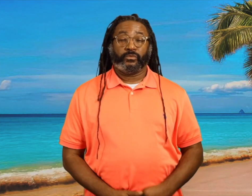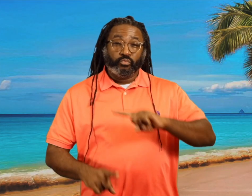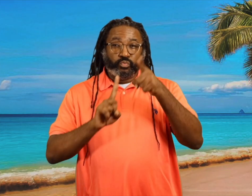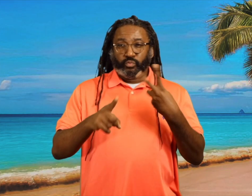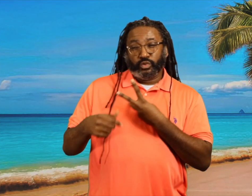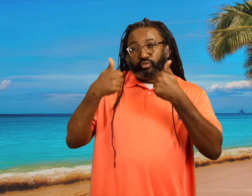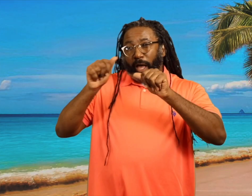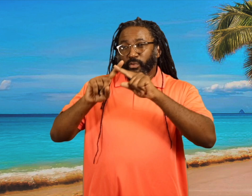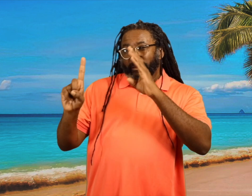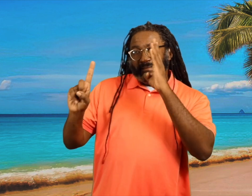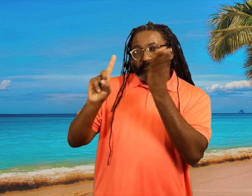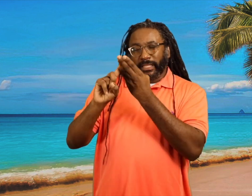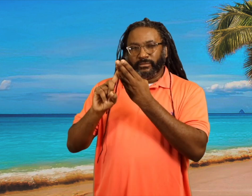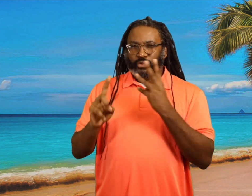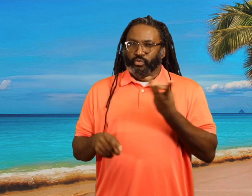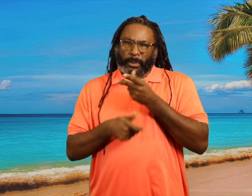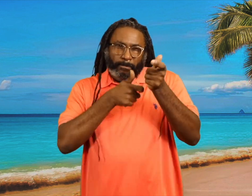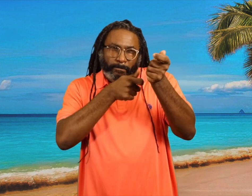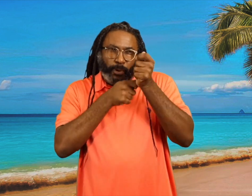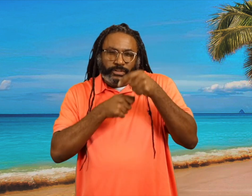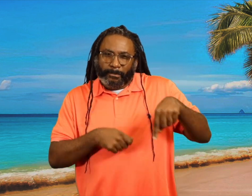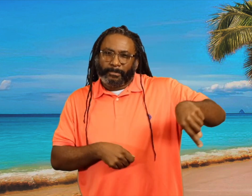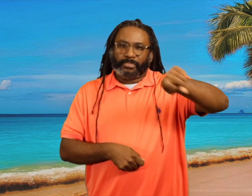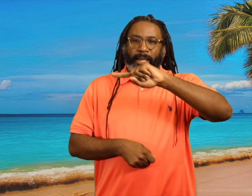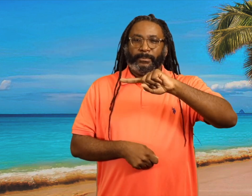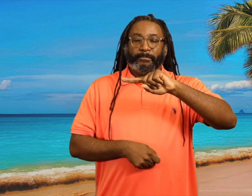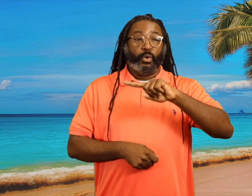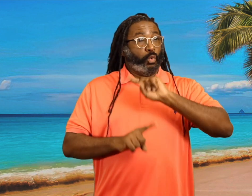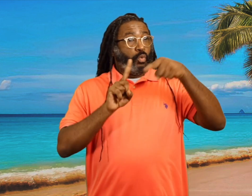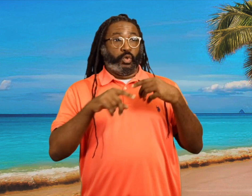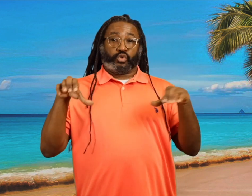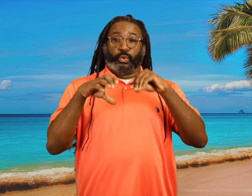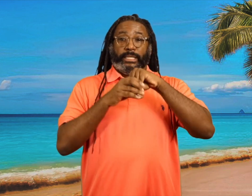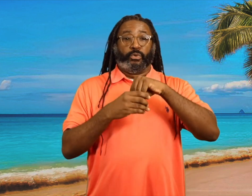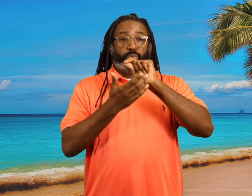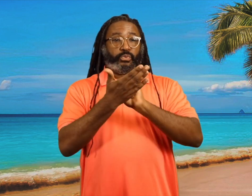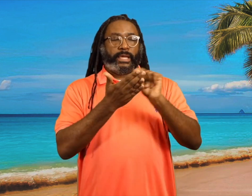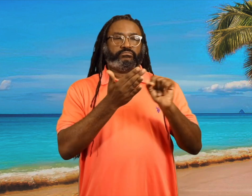When we try to convince someone of something, we're trying to persuade them.